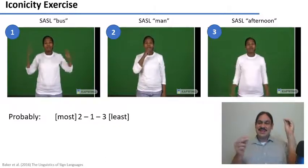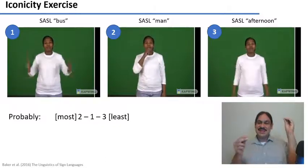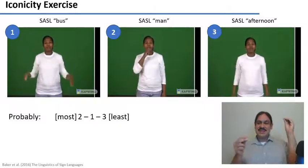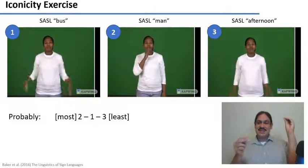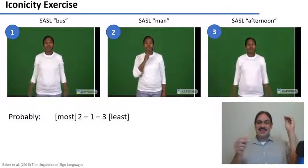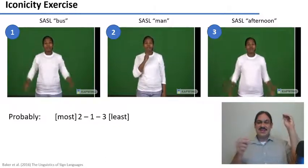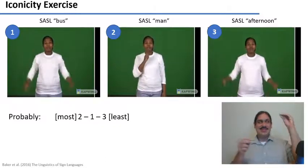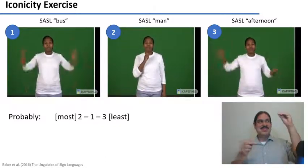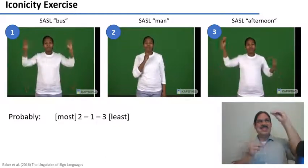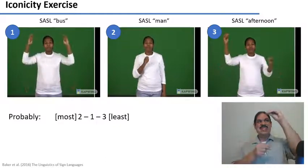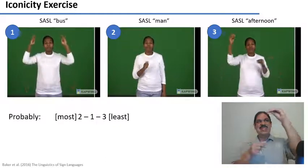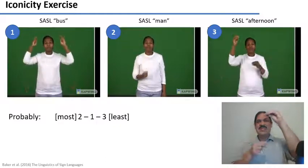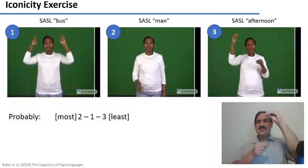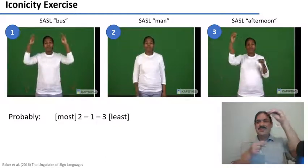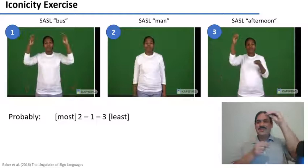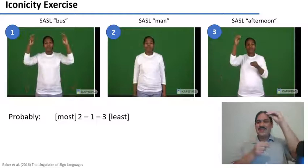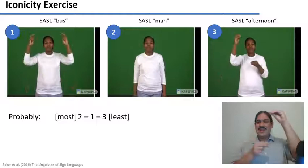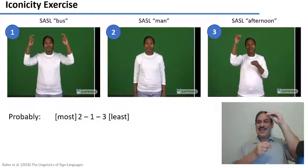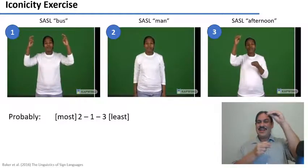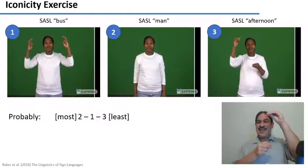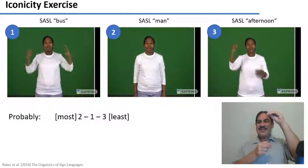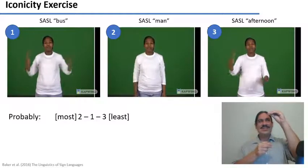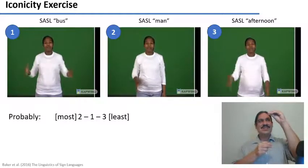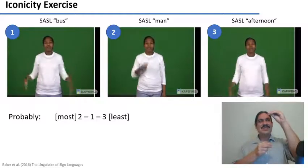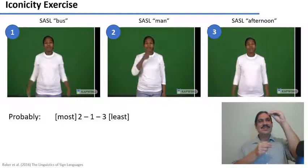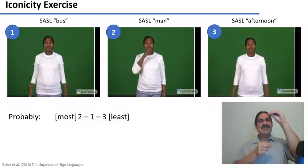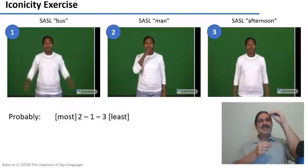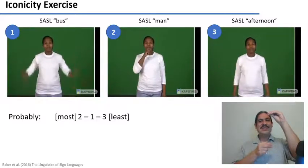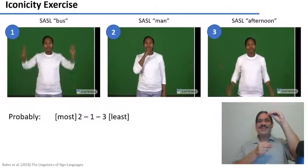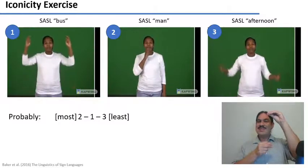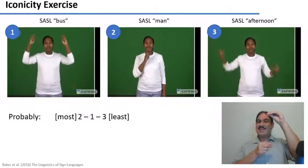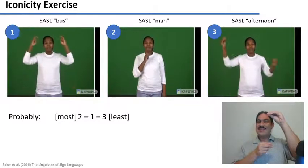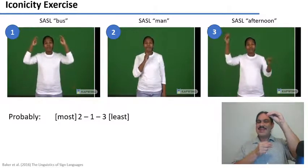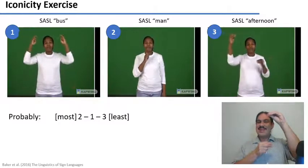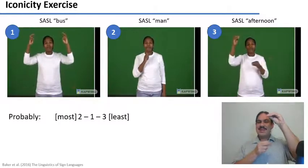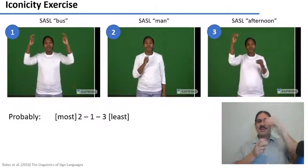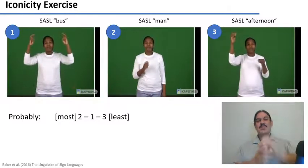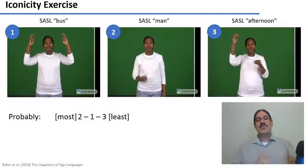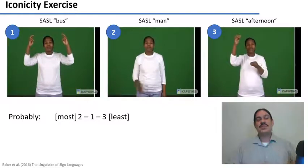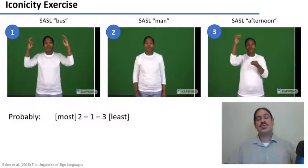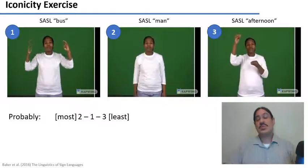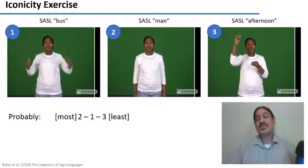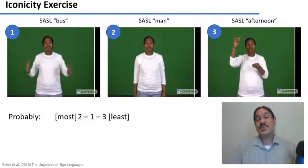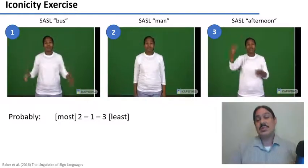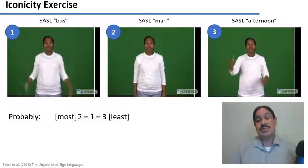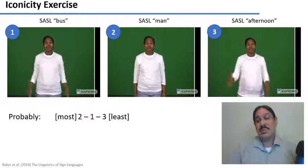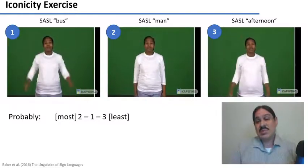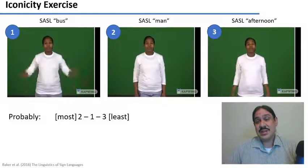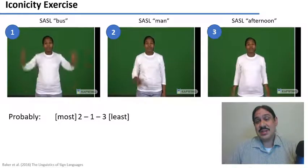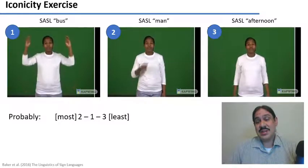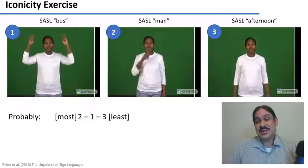least iconic but again notice what happened